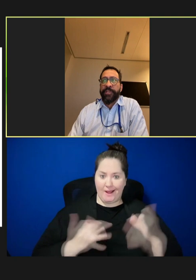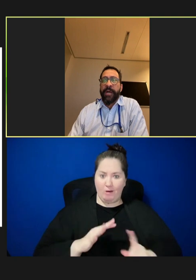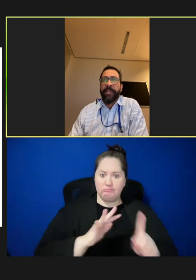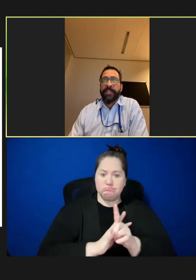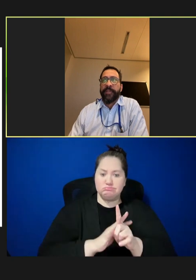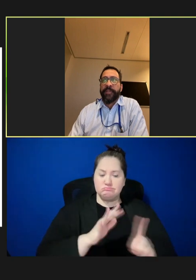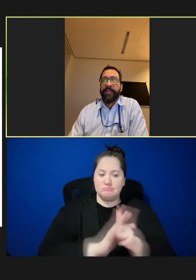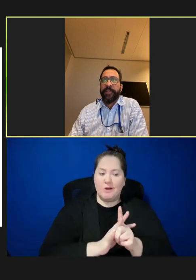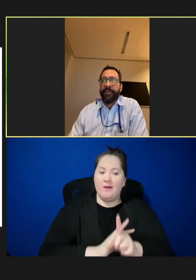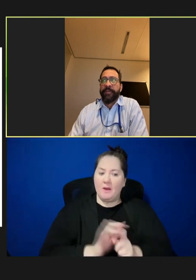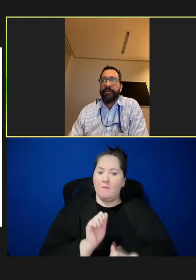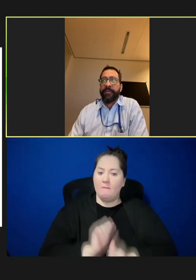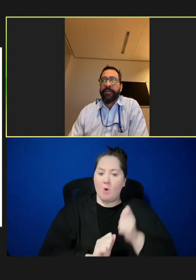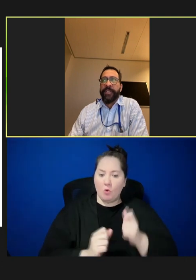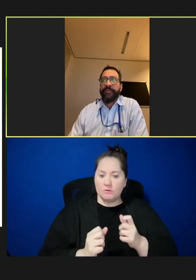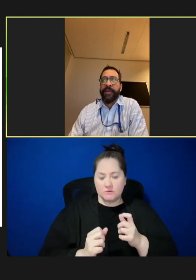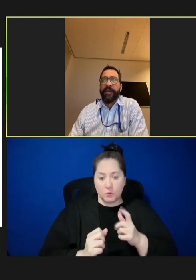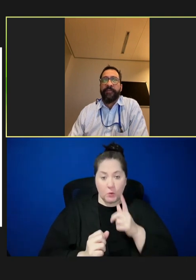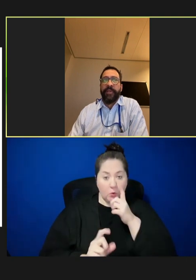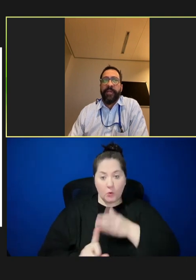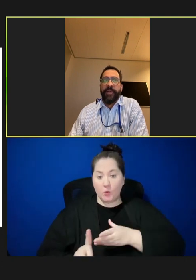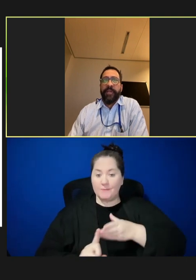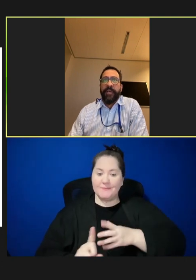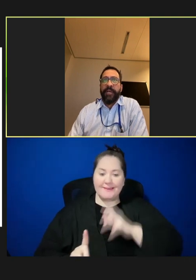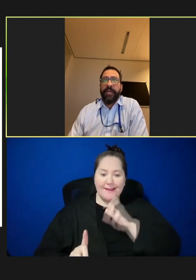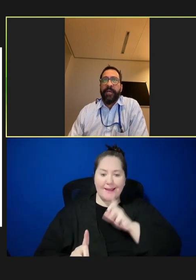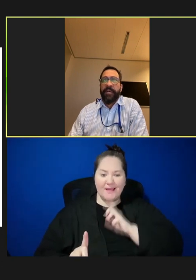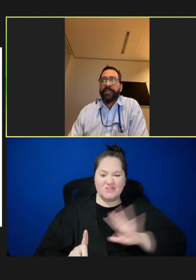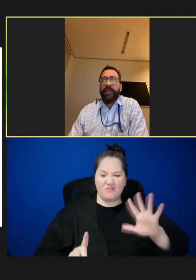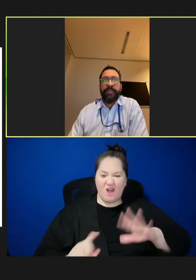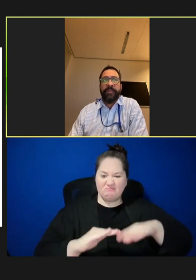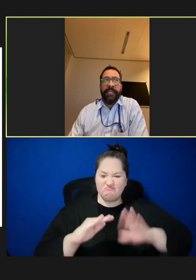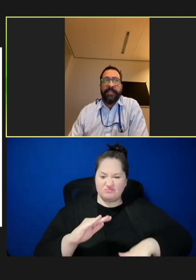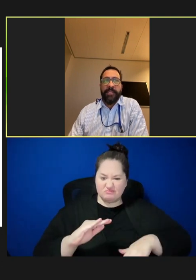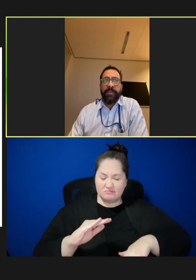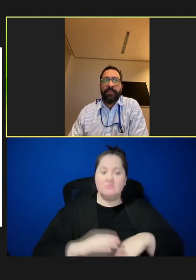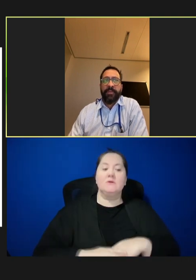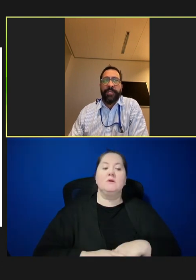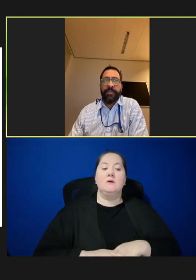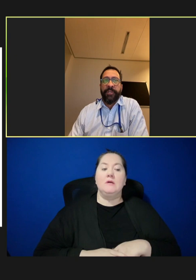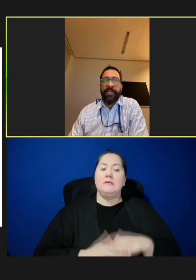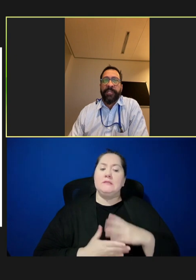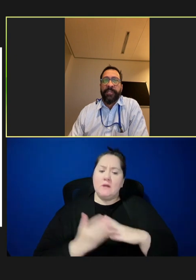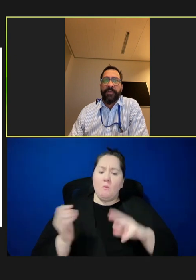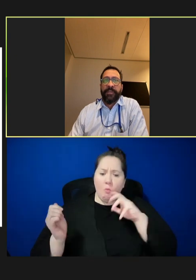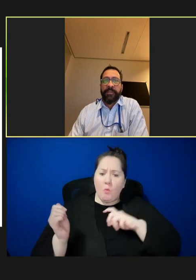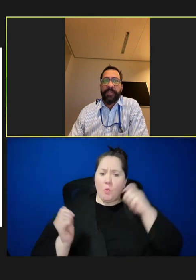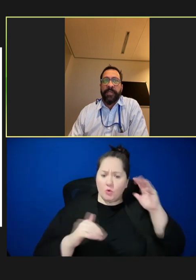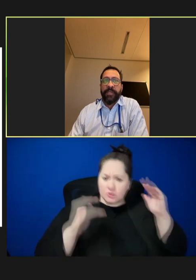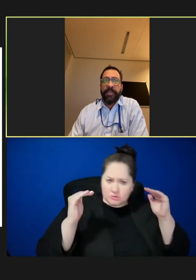predominance of cases under age 5. There are some cases among our older children and young adults